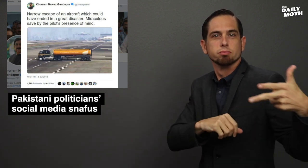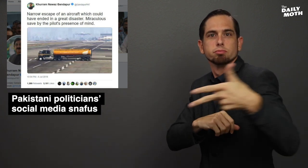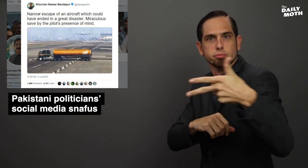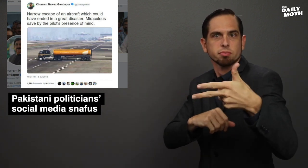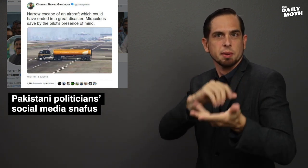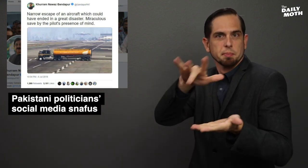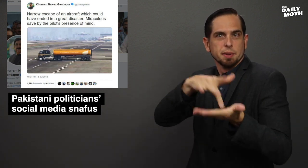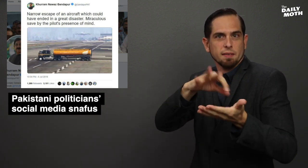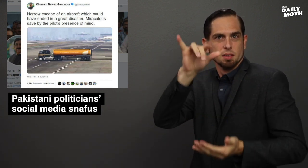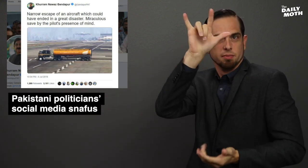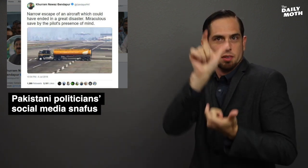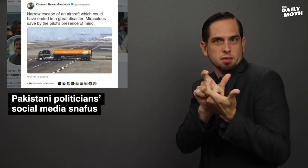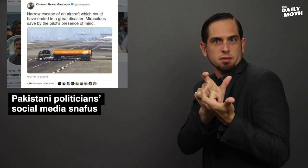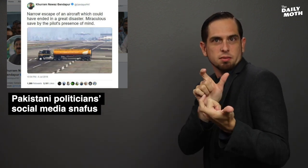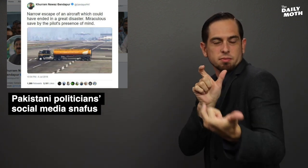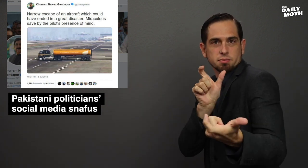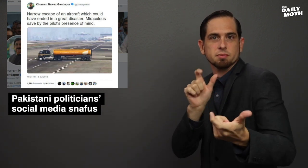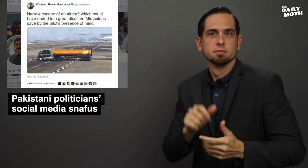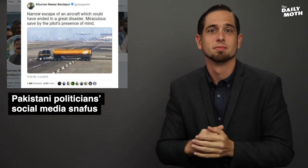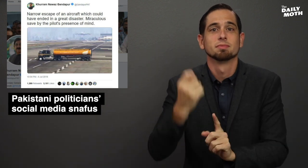that was stopped in the middle of the runway.